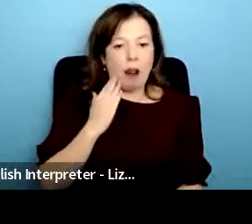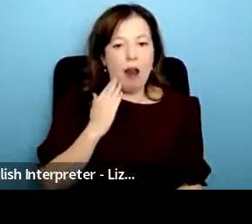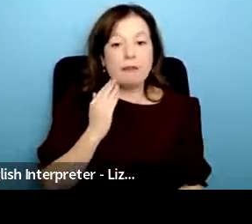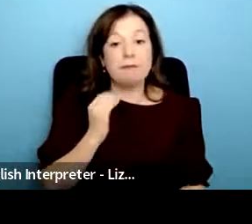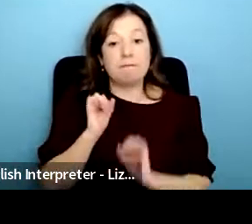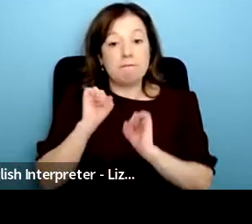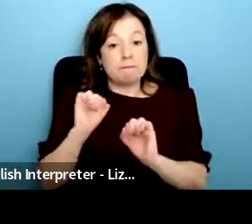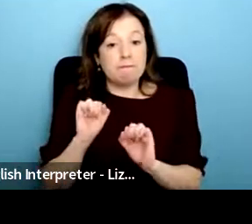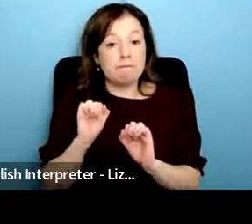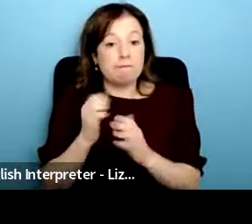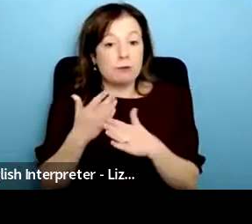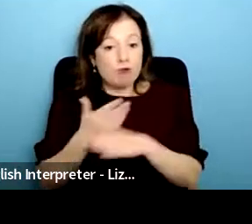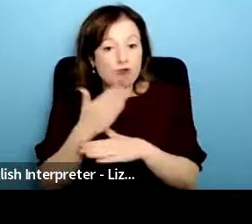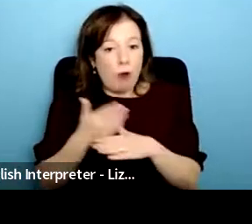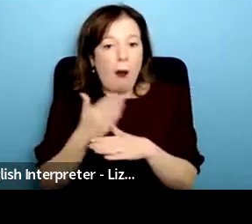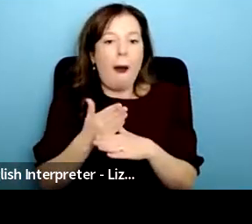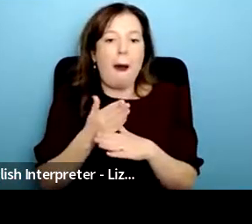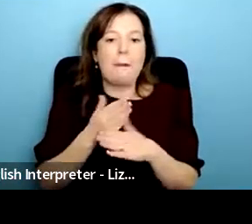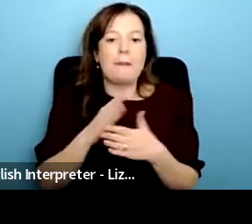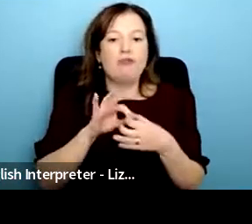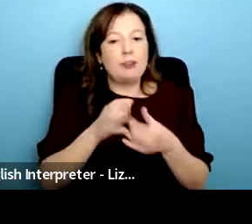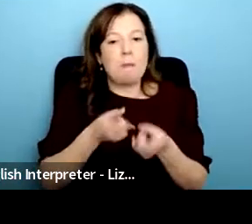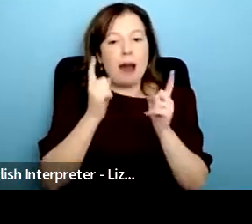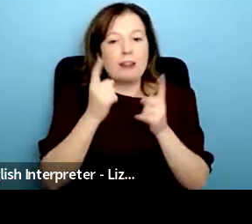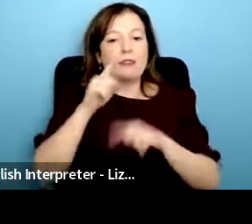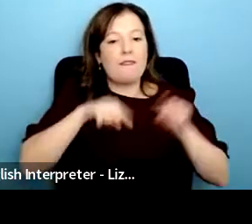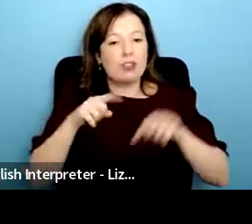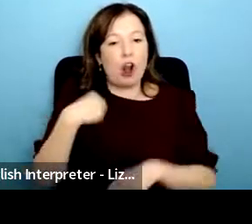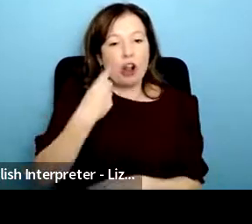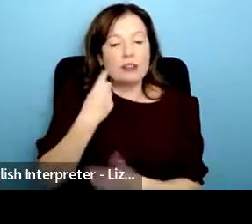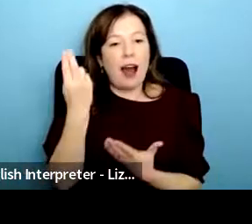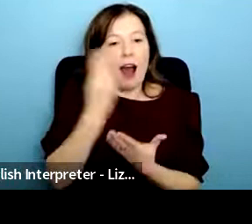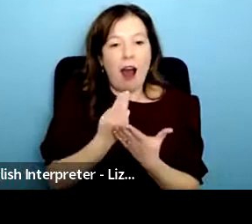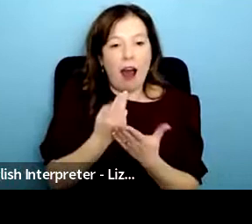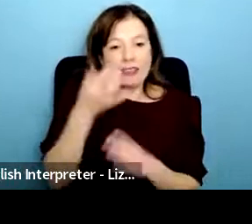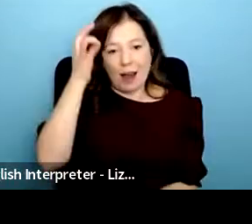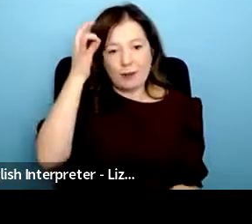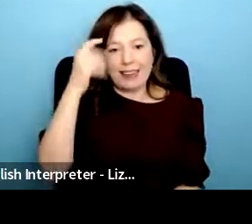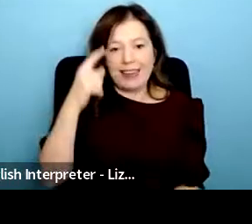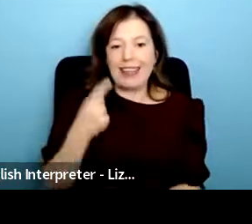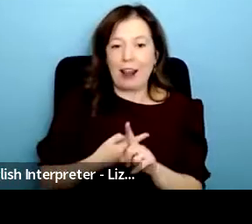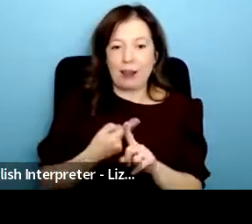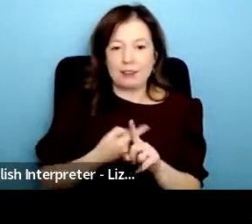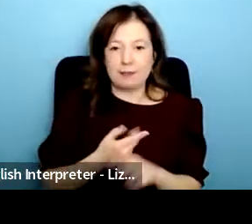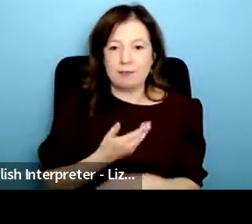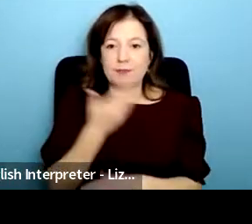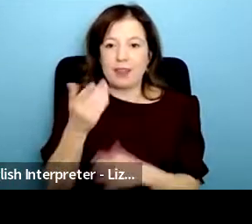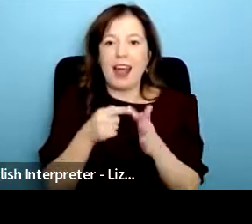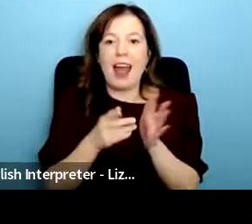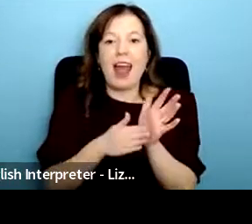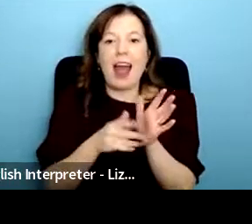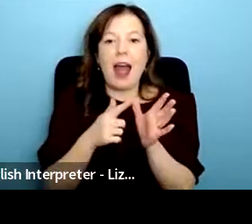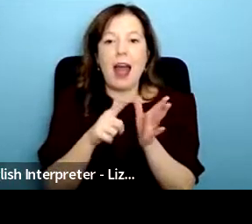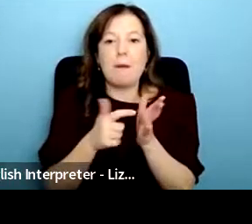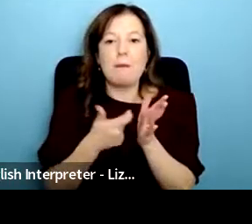for diversity in london at arts council england we have emma, emma omarod is the co-founder, artistic